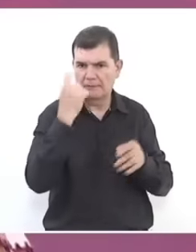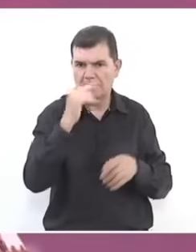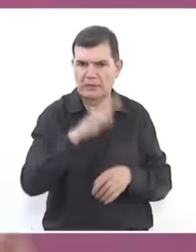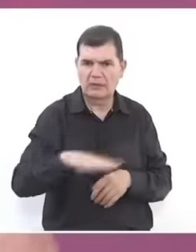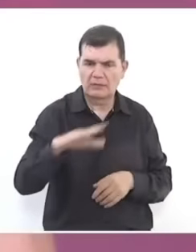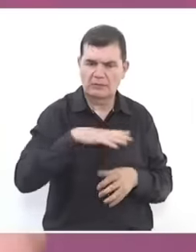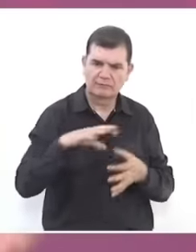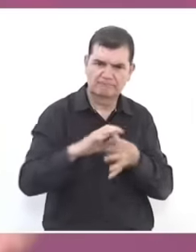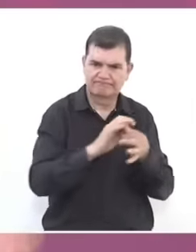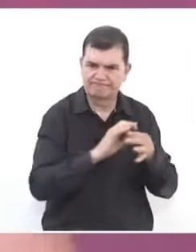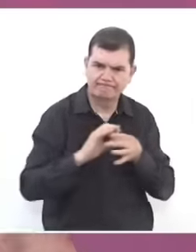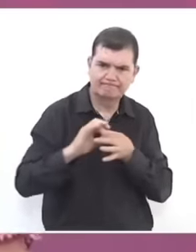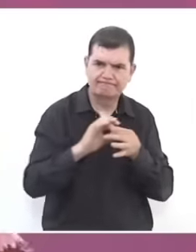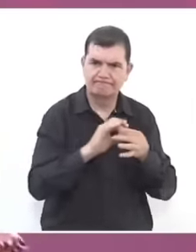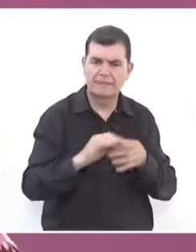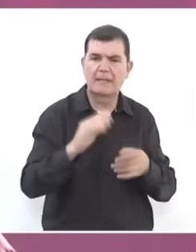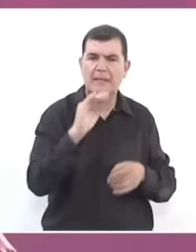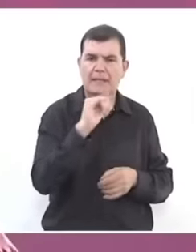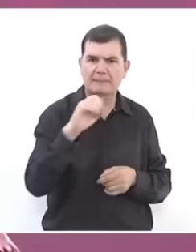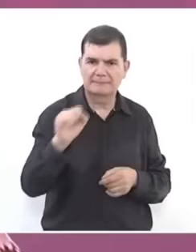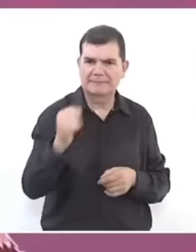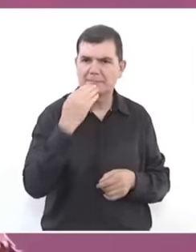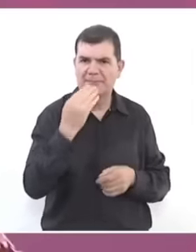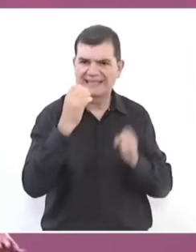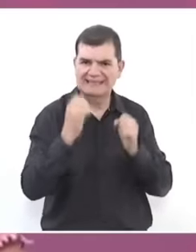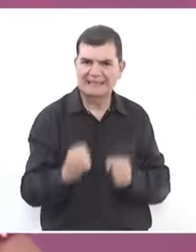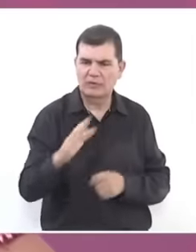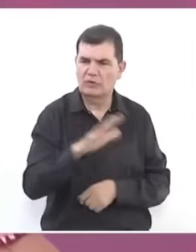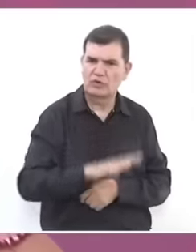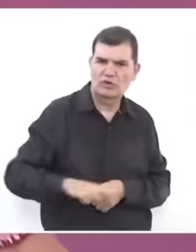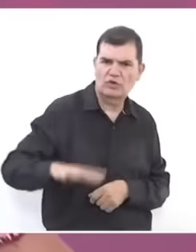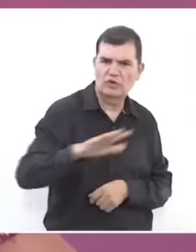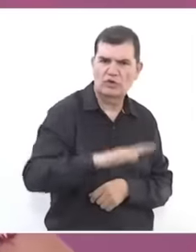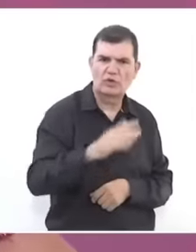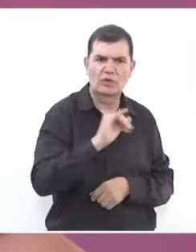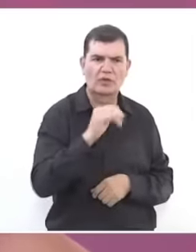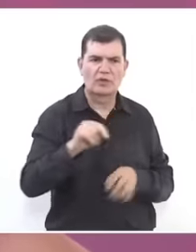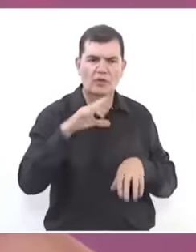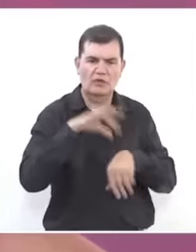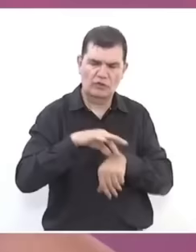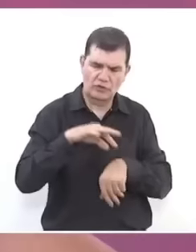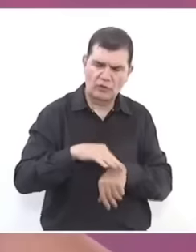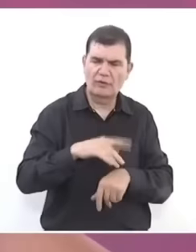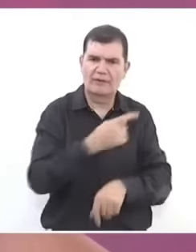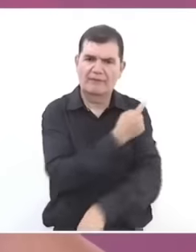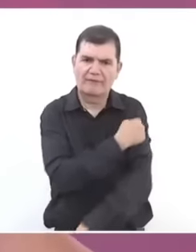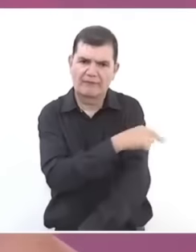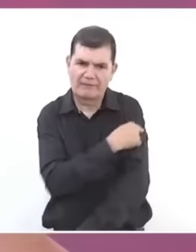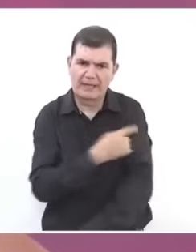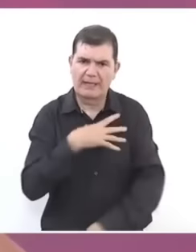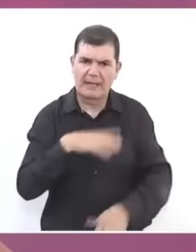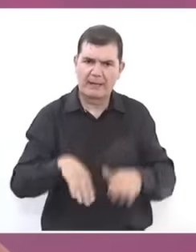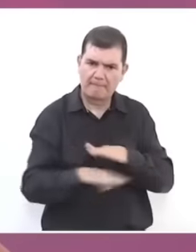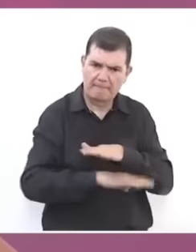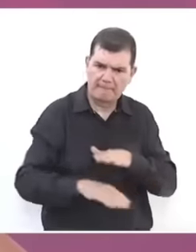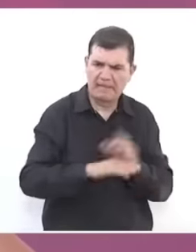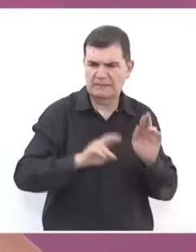the IMS well-being so that all doctors, nurses have their recognition as a basis